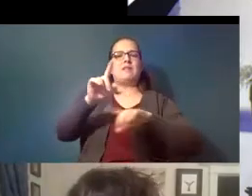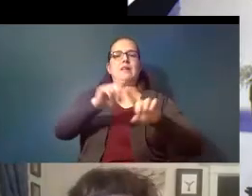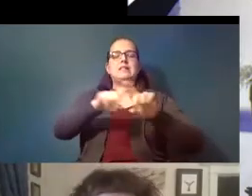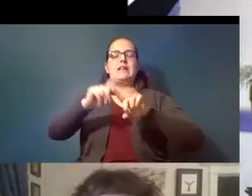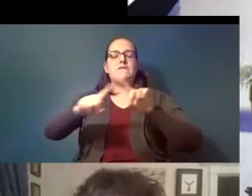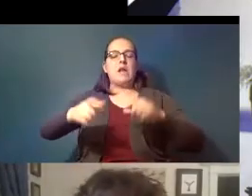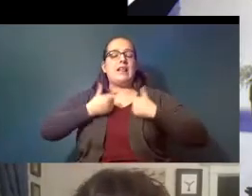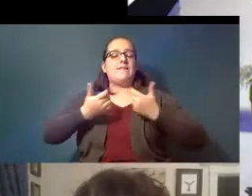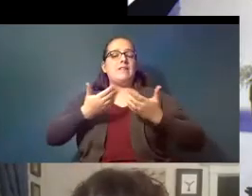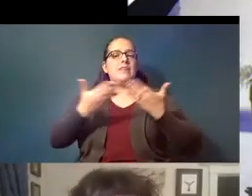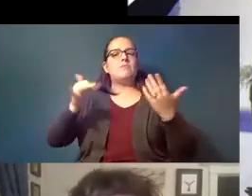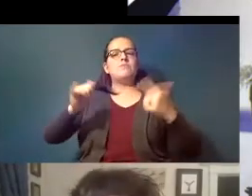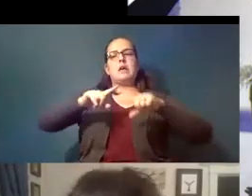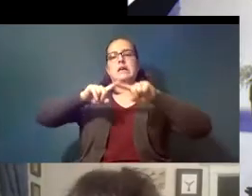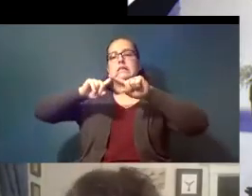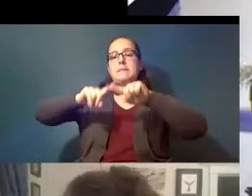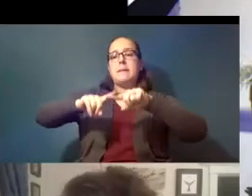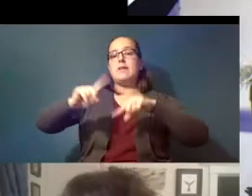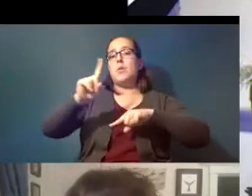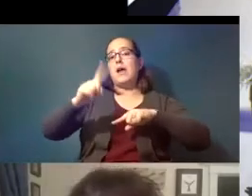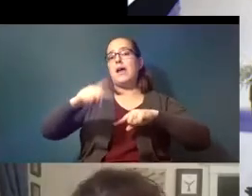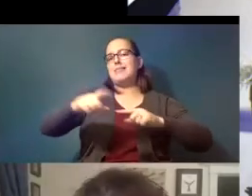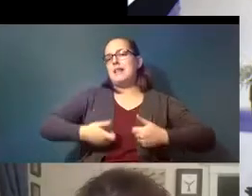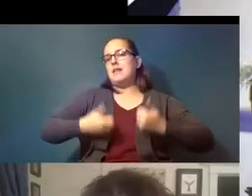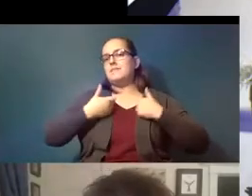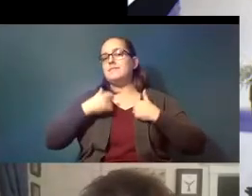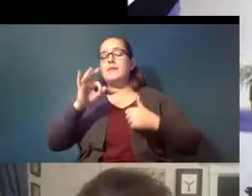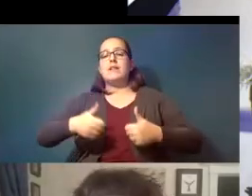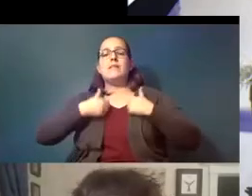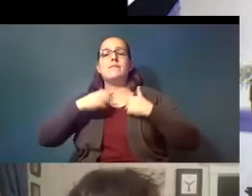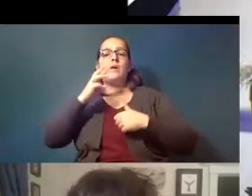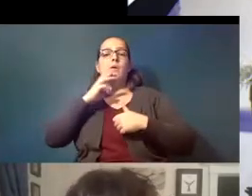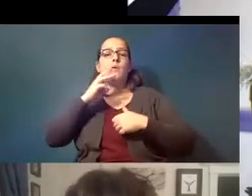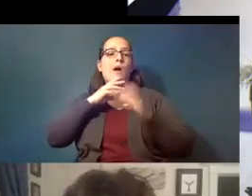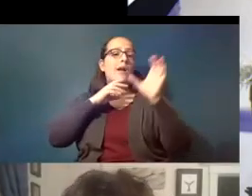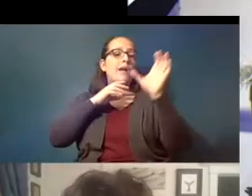that depend on where they live if they live in the water column or if they live in the sediment